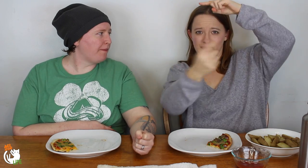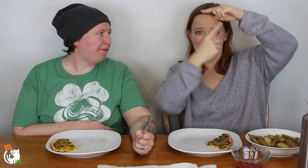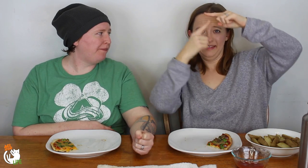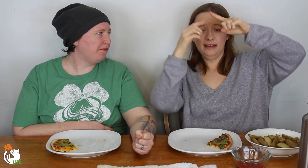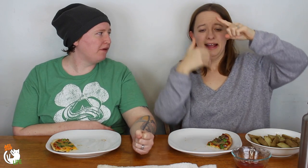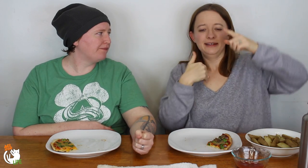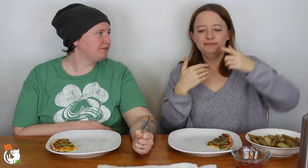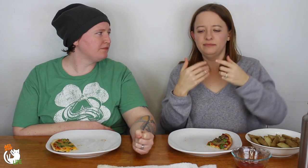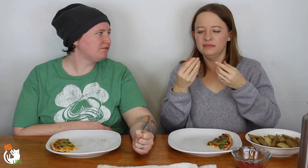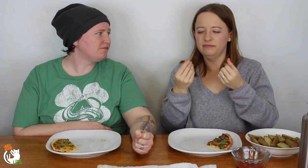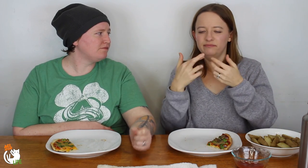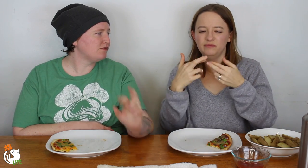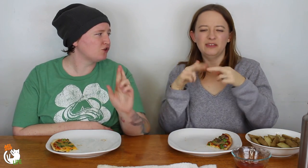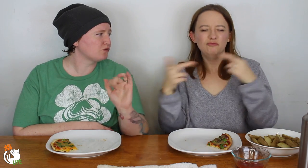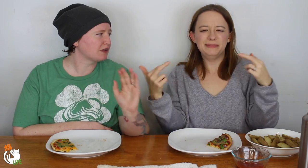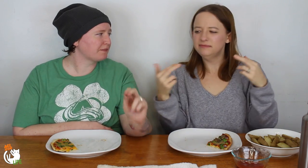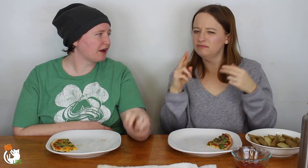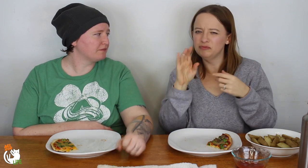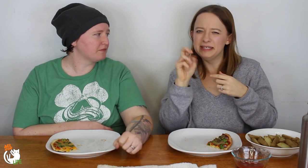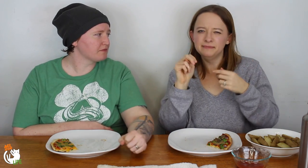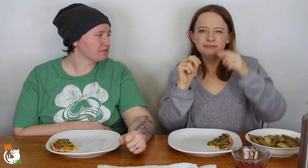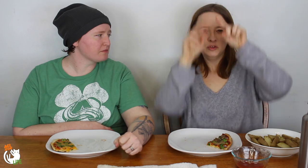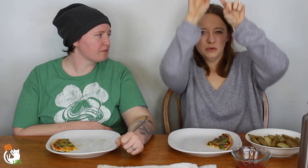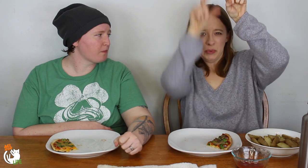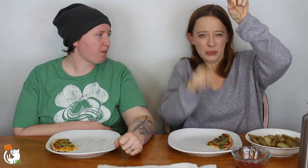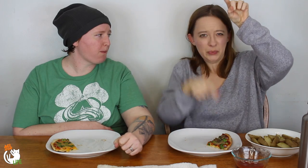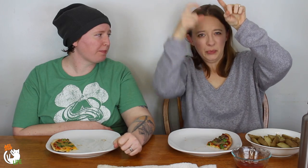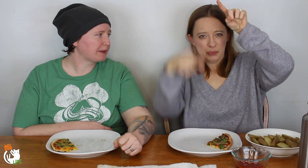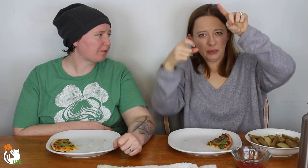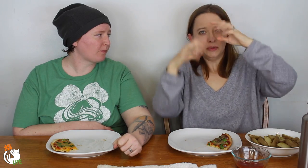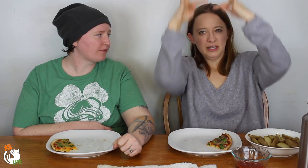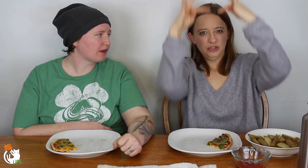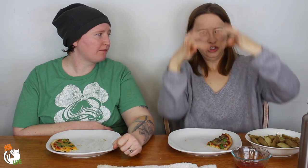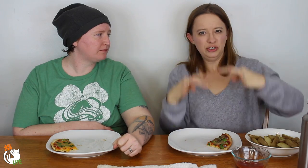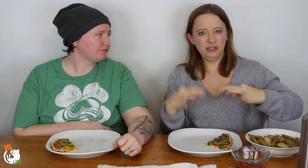a ring and then it had ribbons that would go down from the ring, you know.